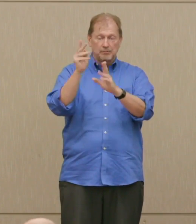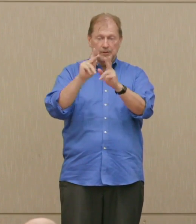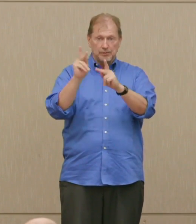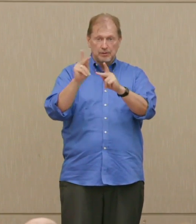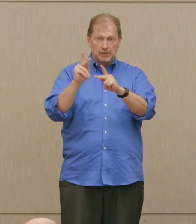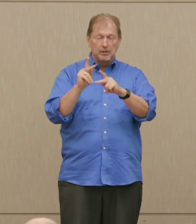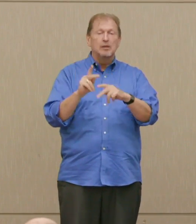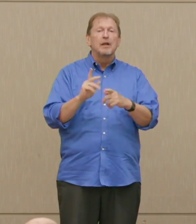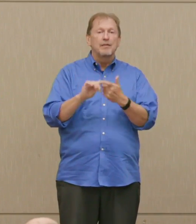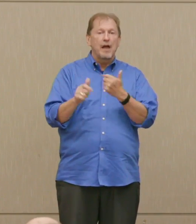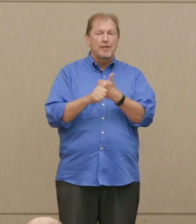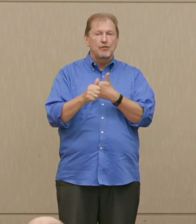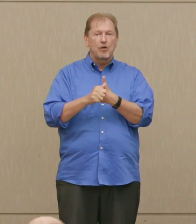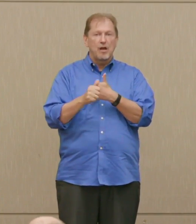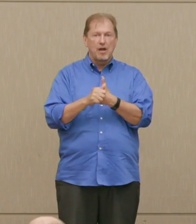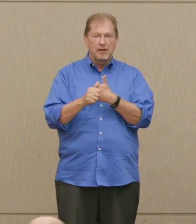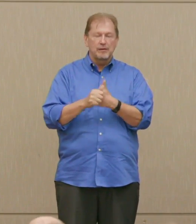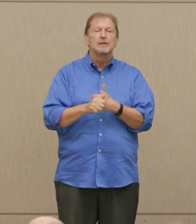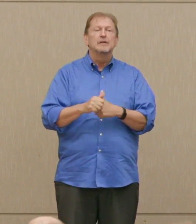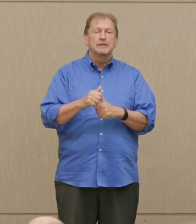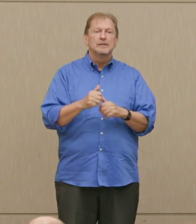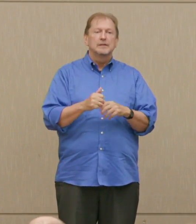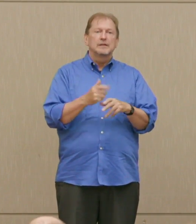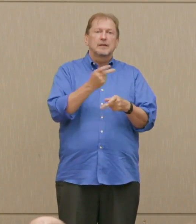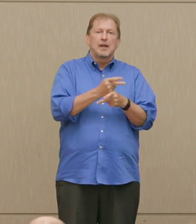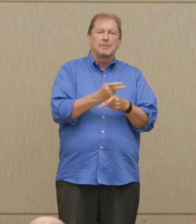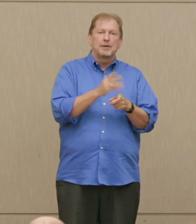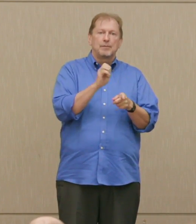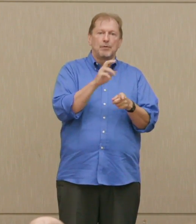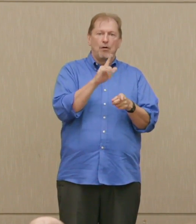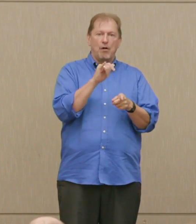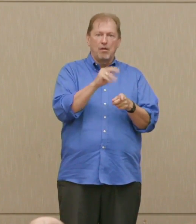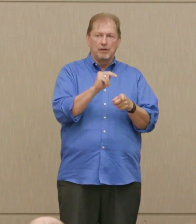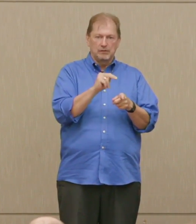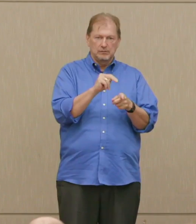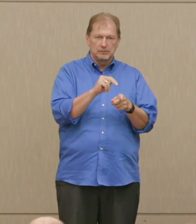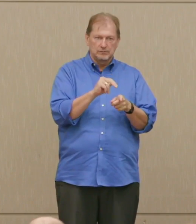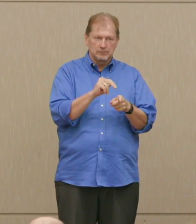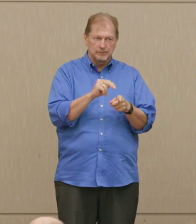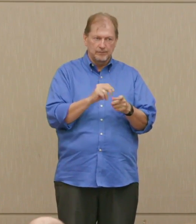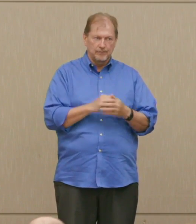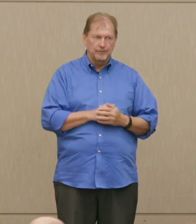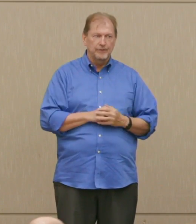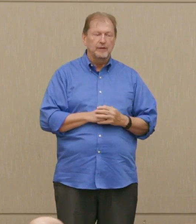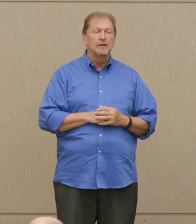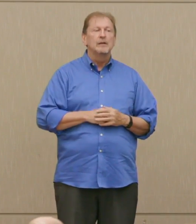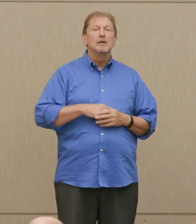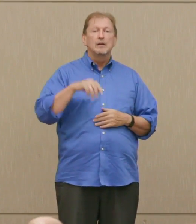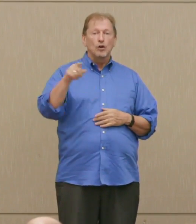That threat held on to Berlin and nothing else did. They did want Berlin.